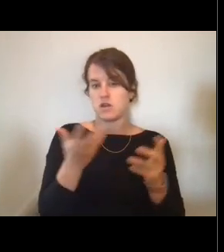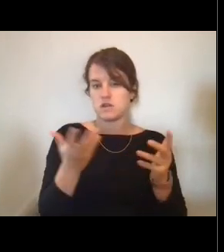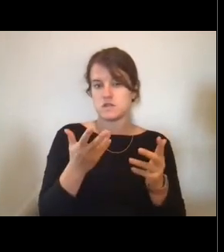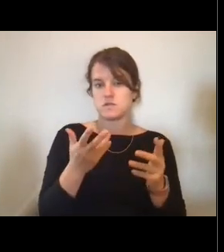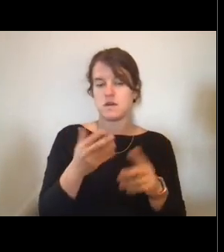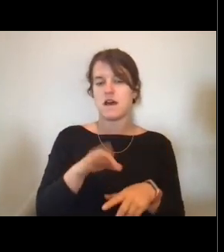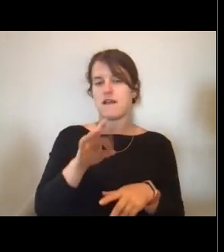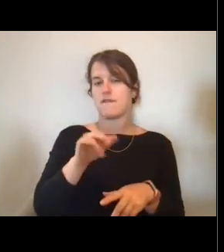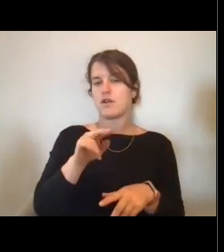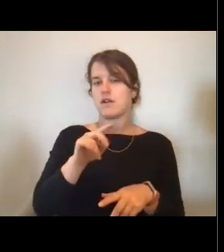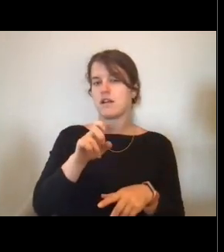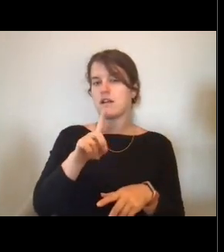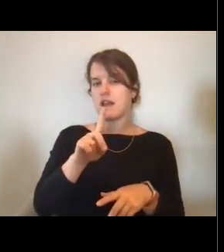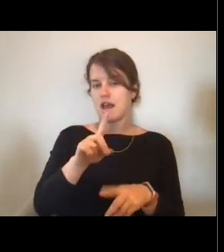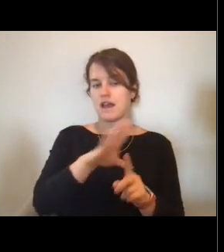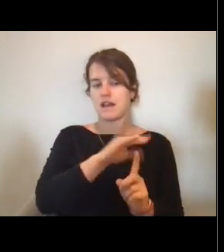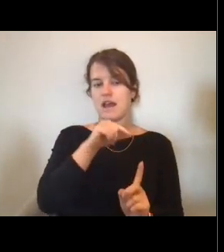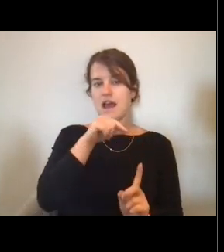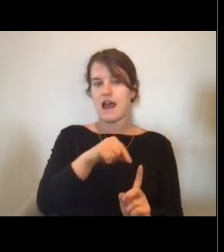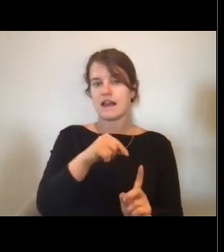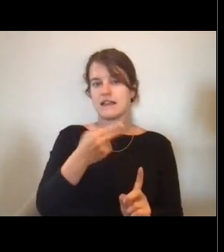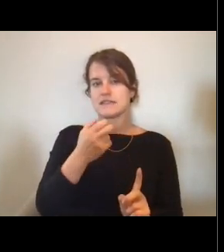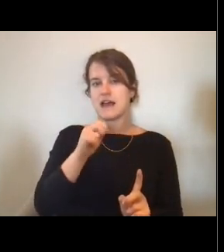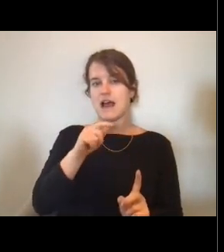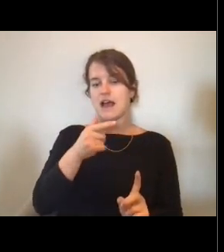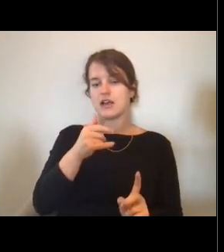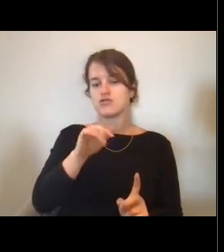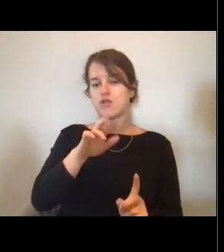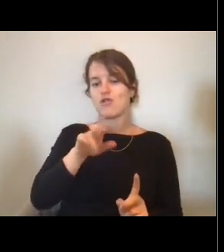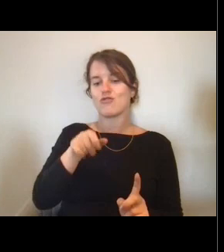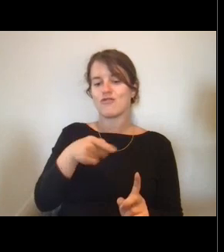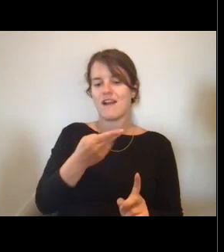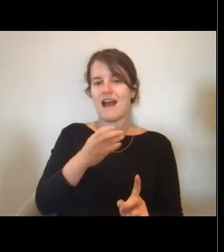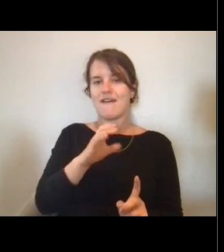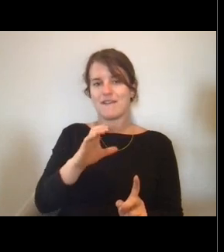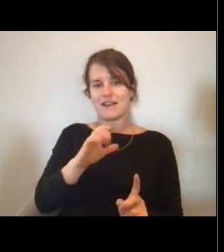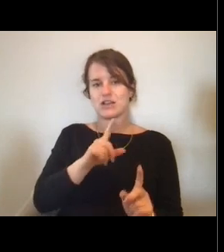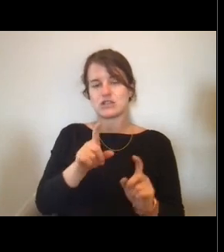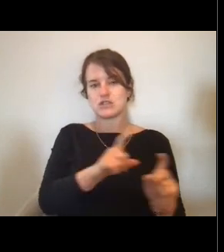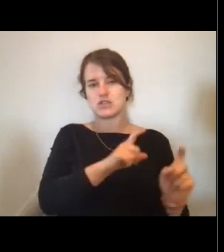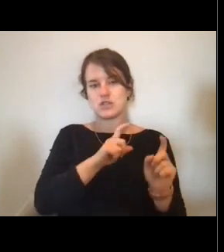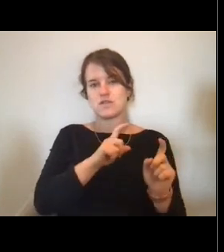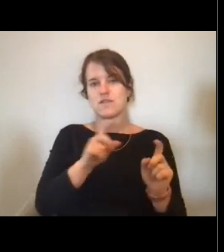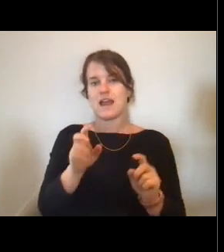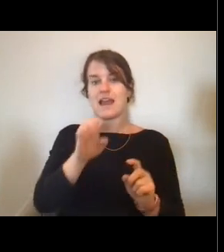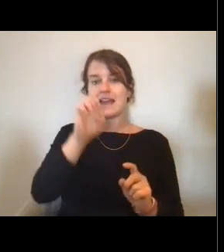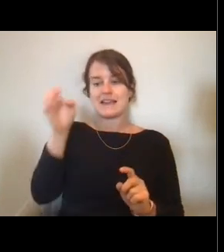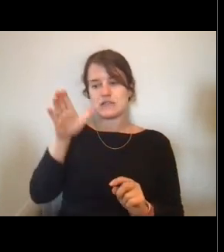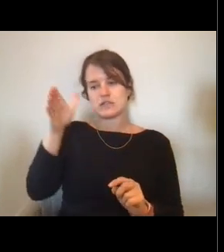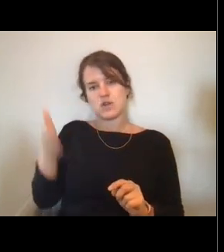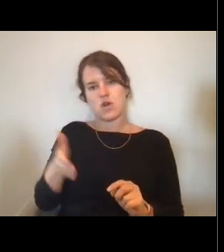It's a hydrographic survey vessel on the east coast and it's about 126 feet length overall.